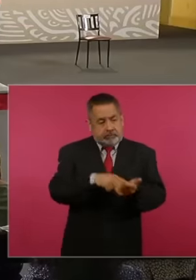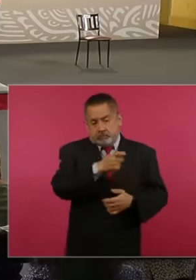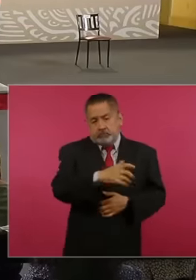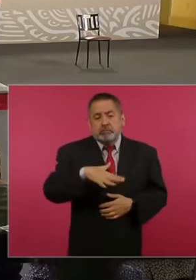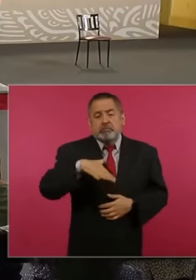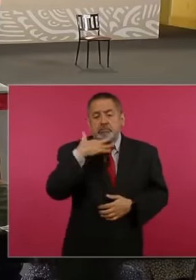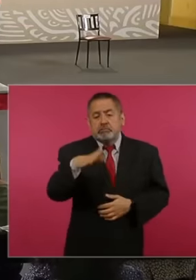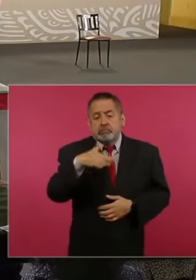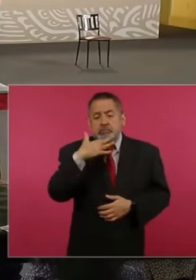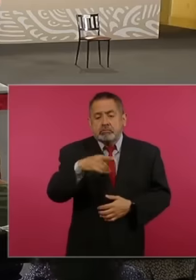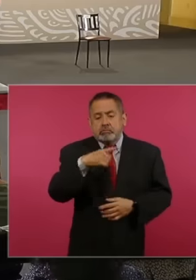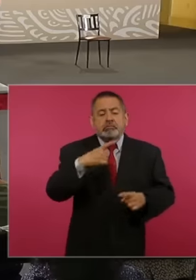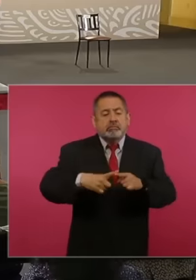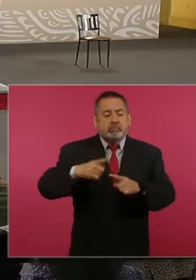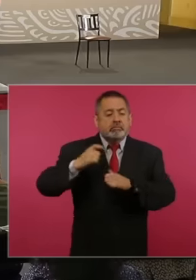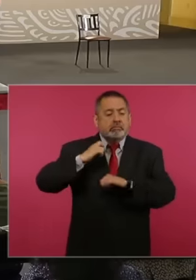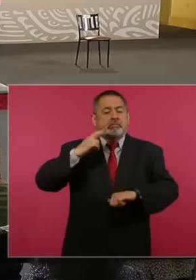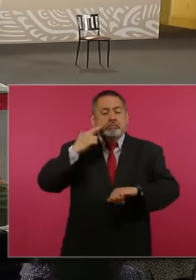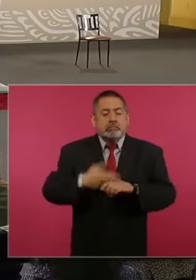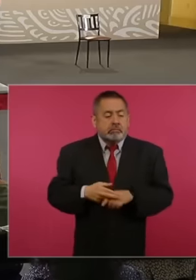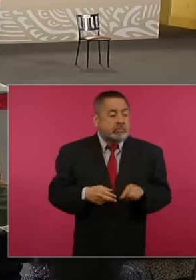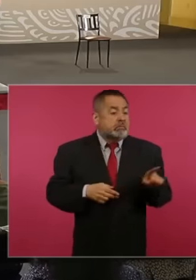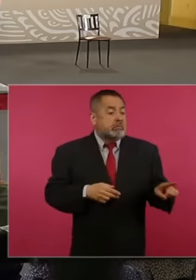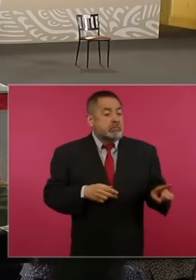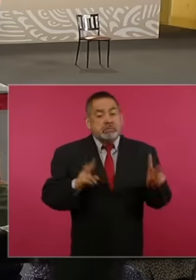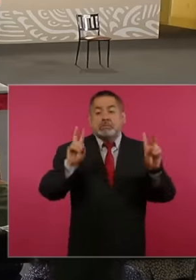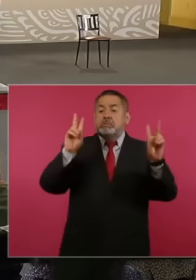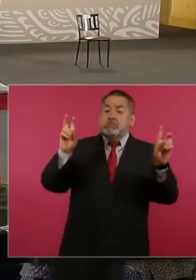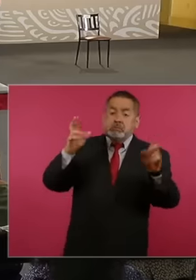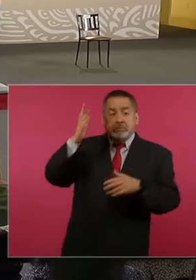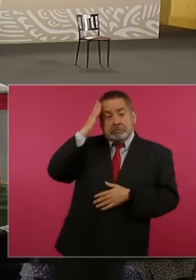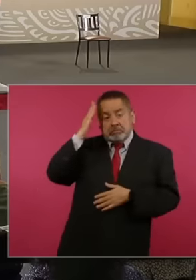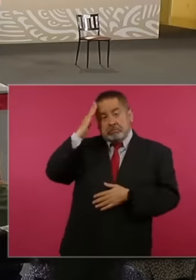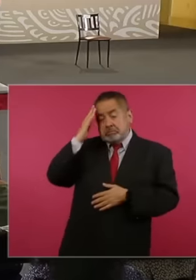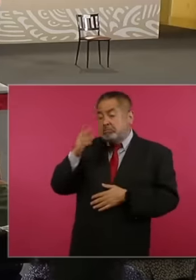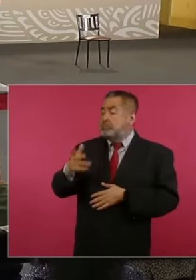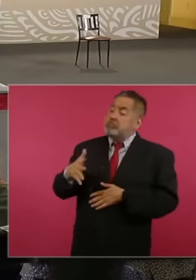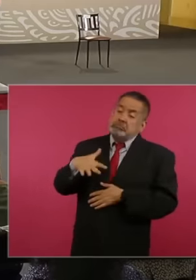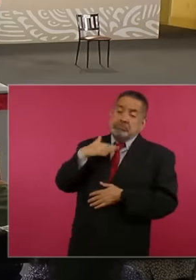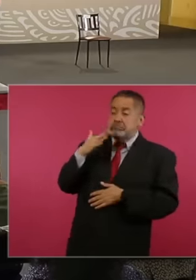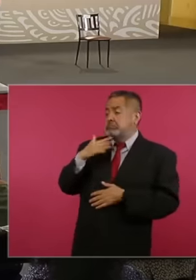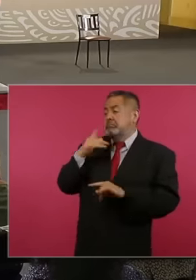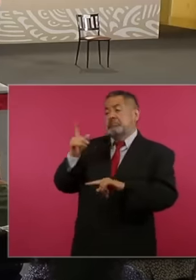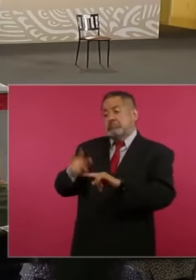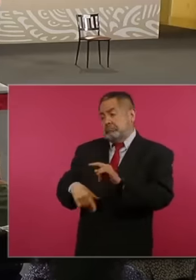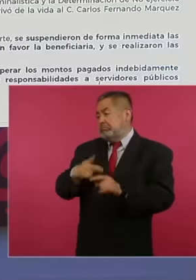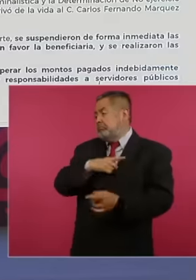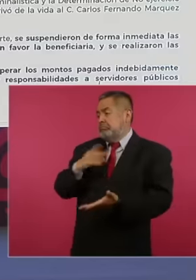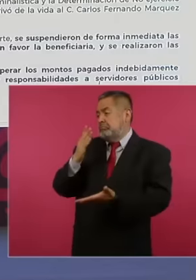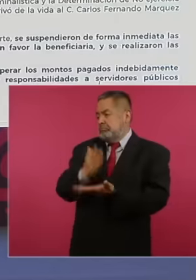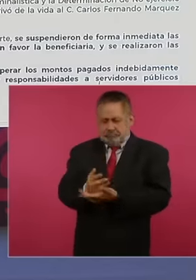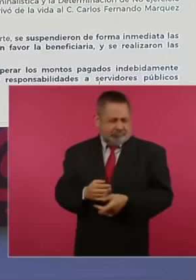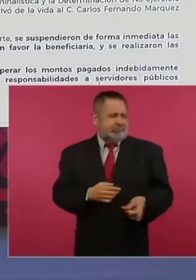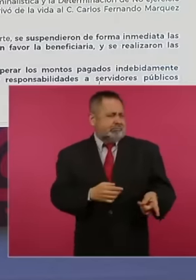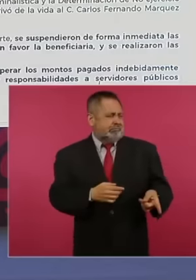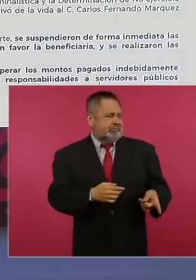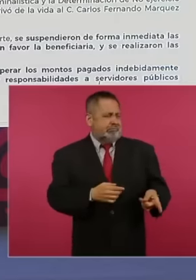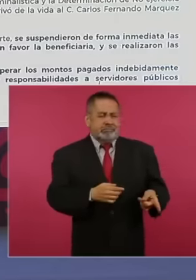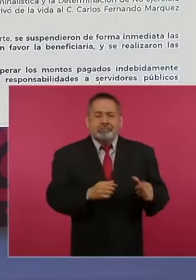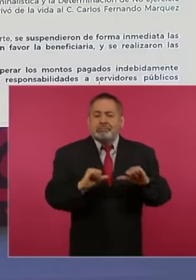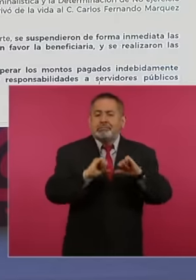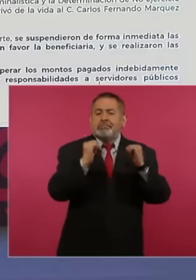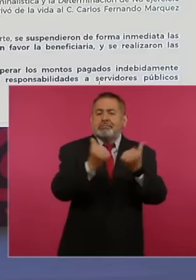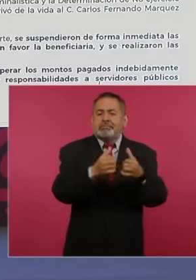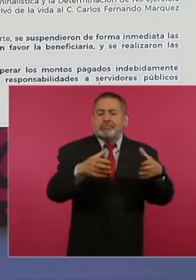led by whoever claims to fight corruption or who heads the Mexicans. They say